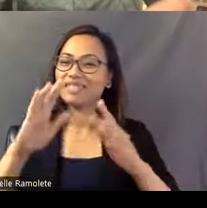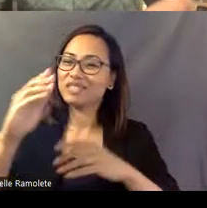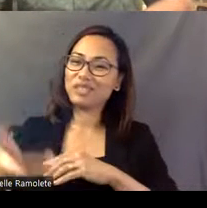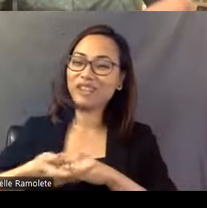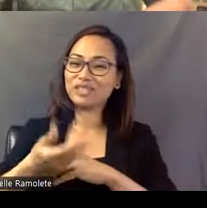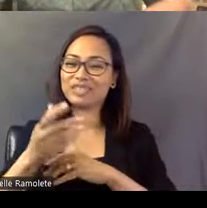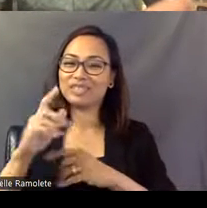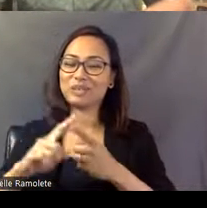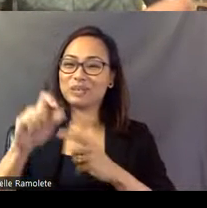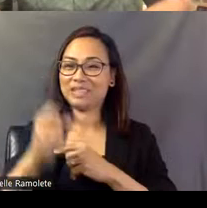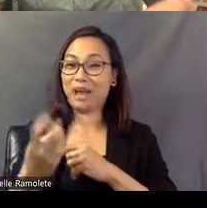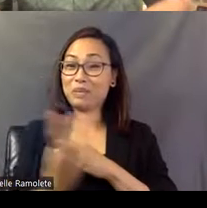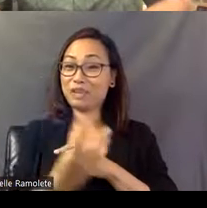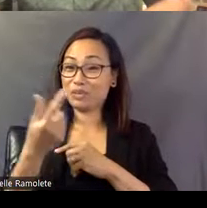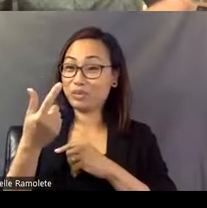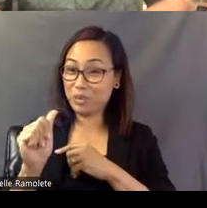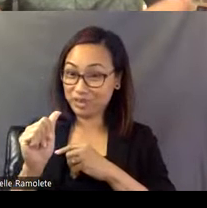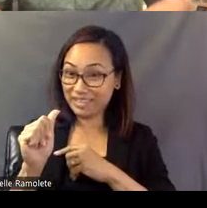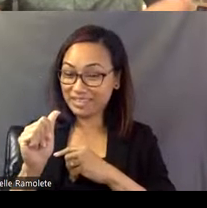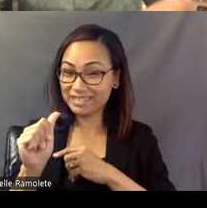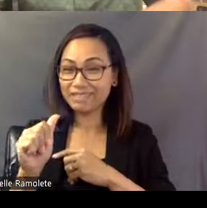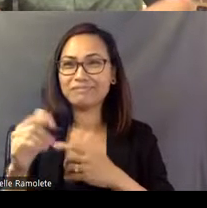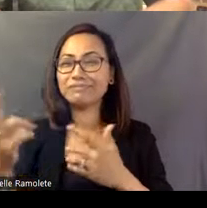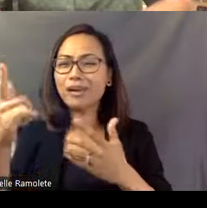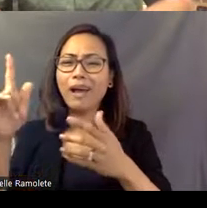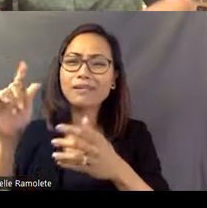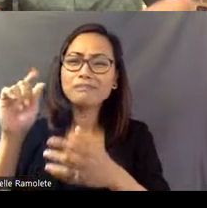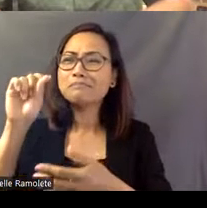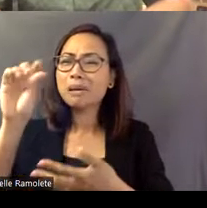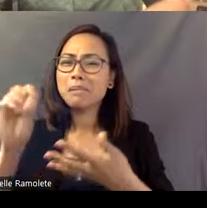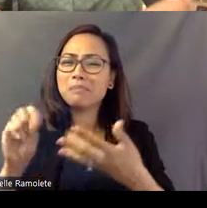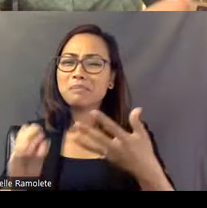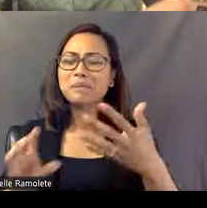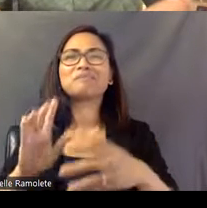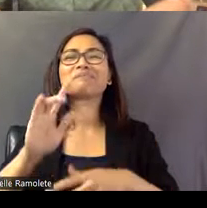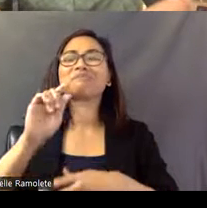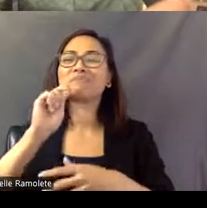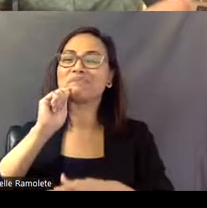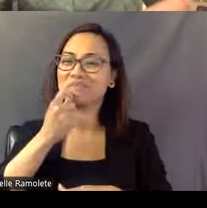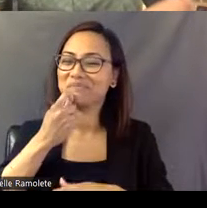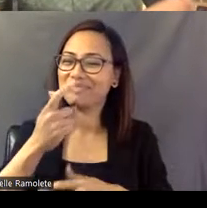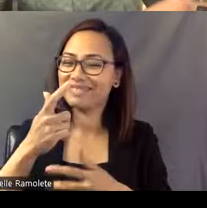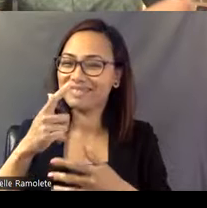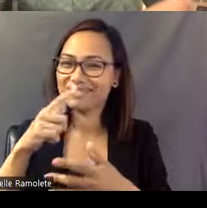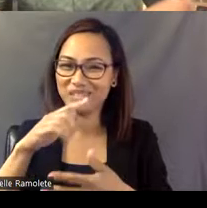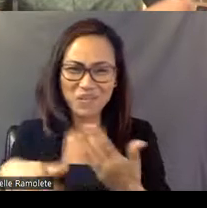I mean, you nailed all the great places, including the Lunchbox Museum and the Museum of Wonder,